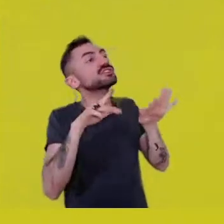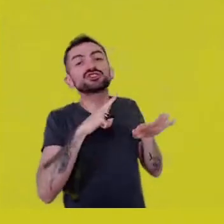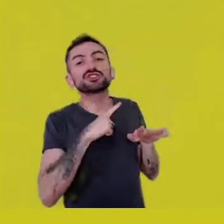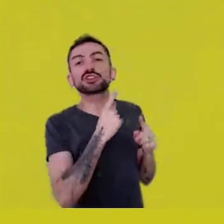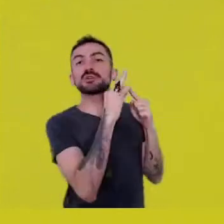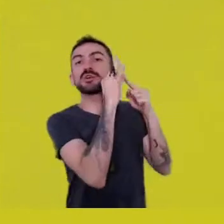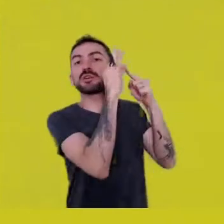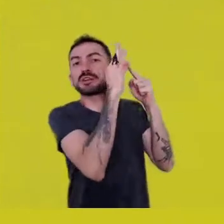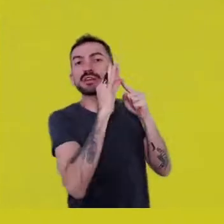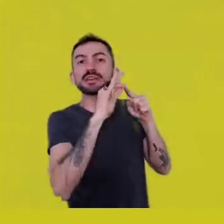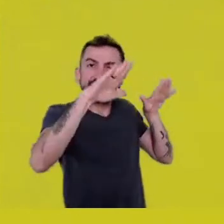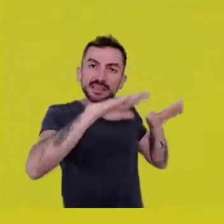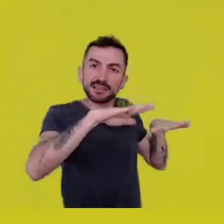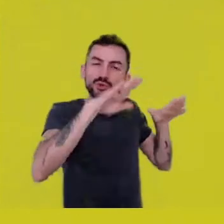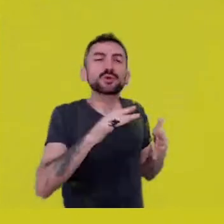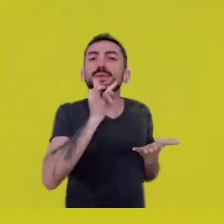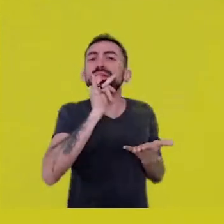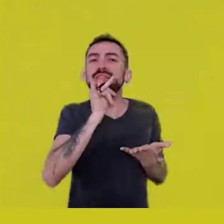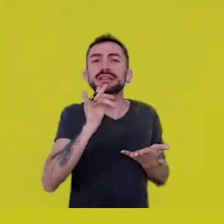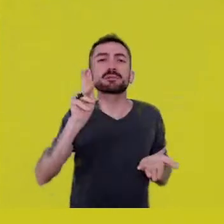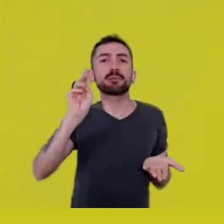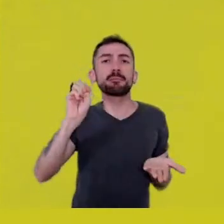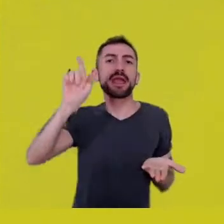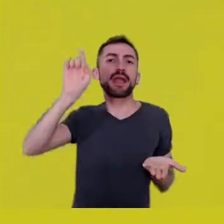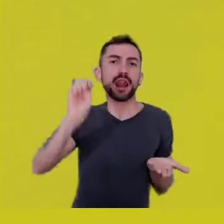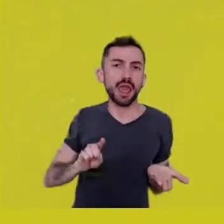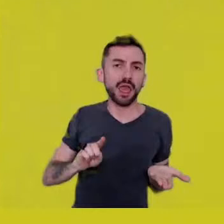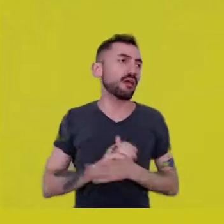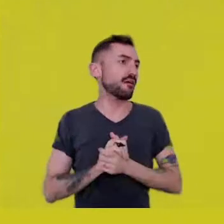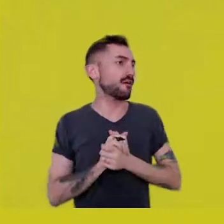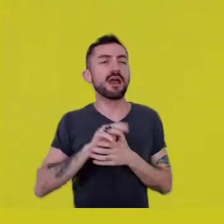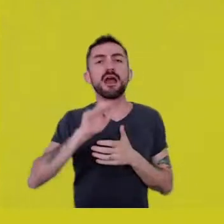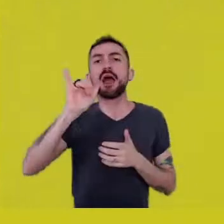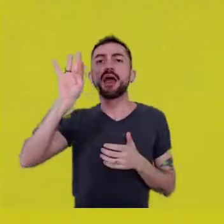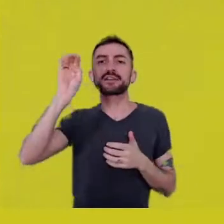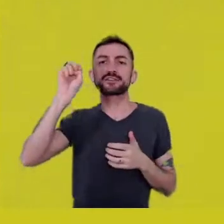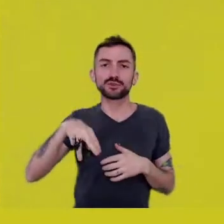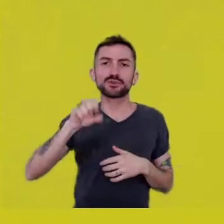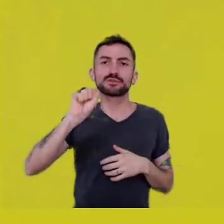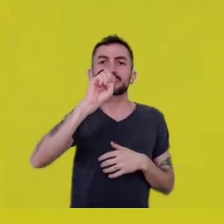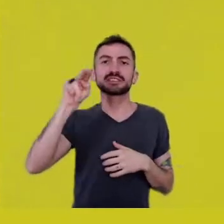Pelé, Ayrton Senna, the Gravy King,